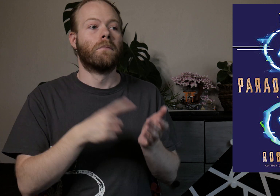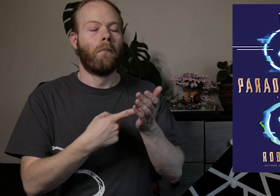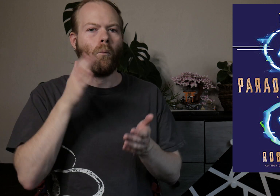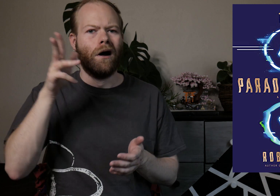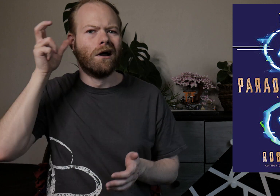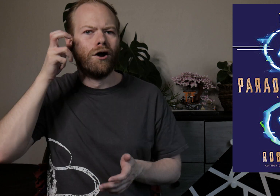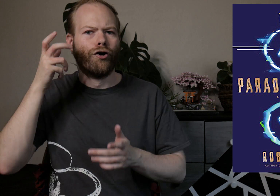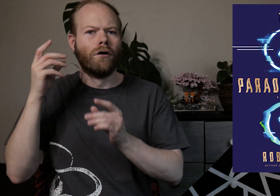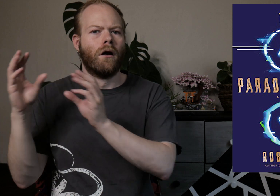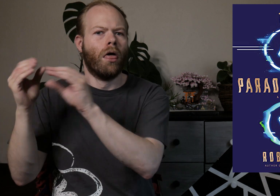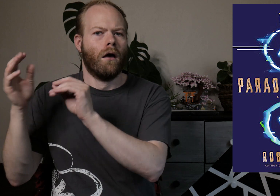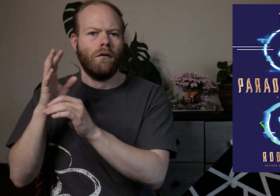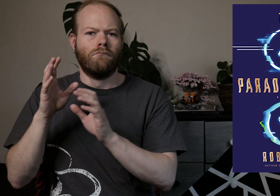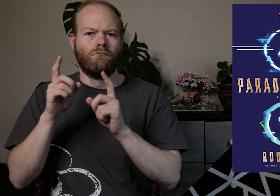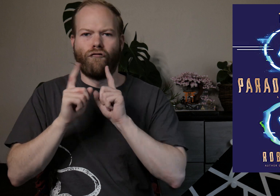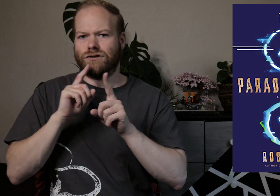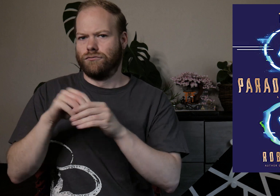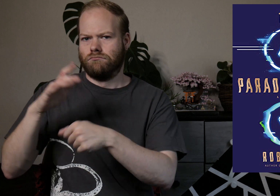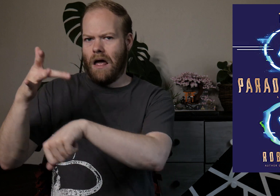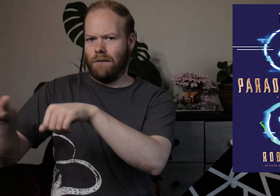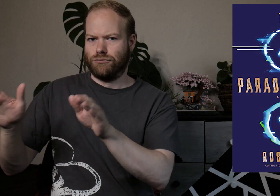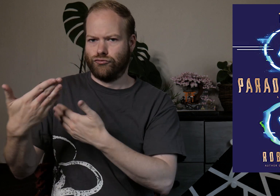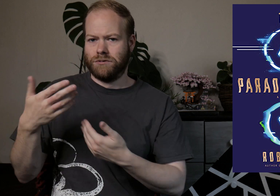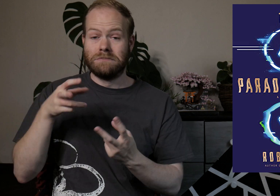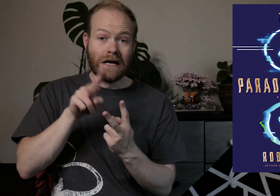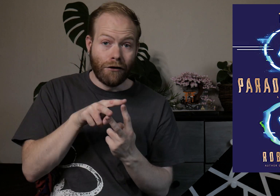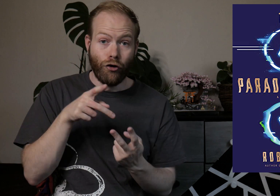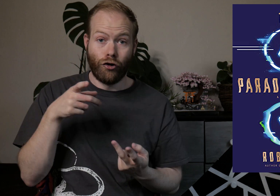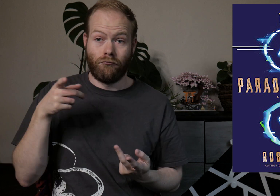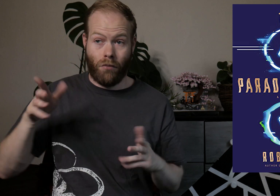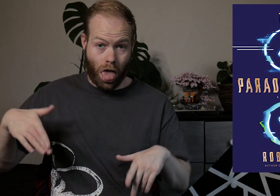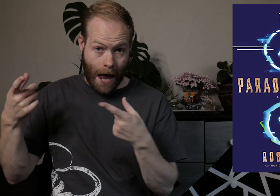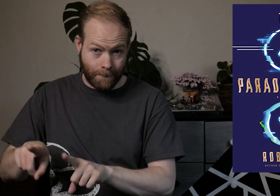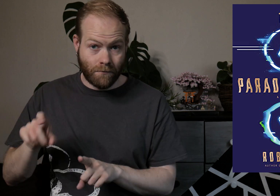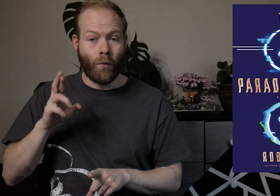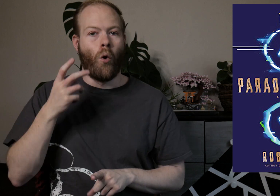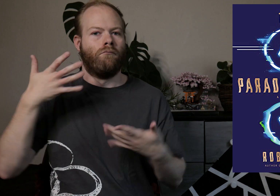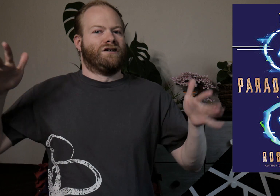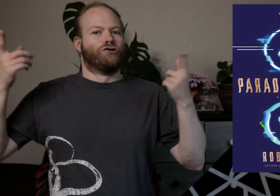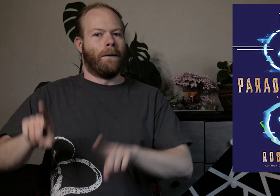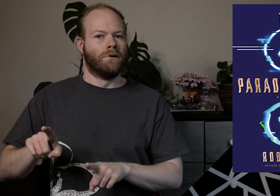Sometimes, she’ll hear snippets of conversations in empty rooms, either ones that haven’t happened yet or already happened.